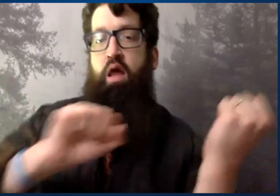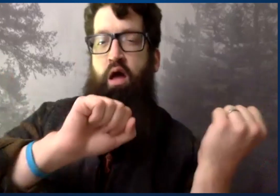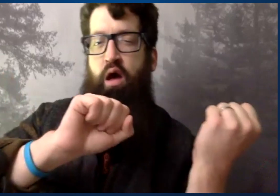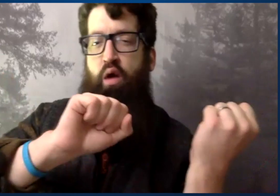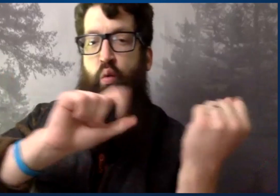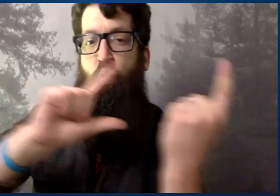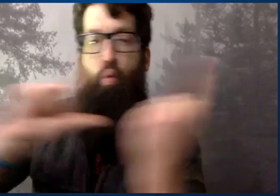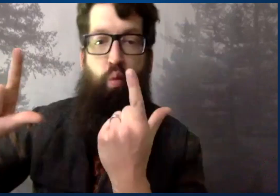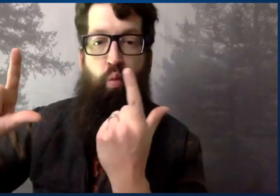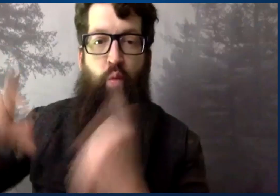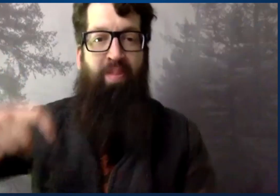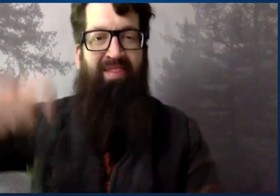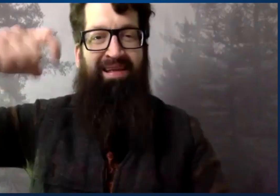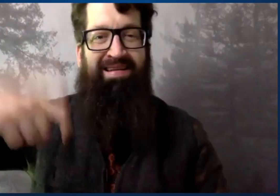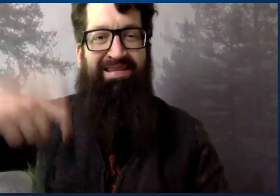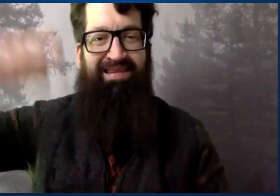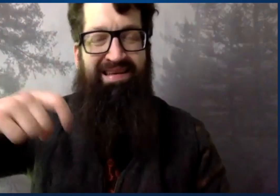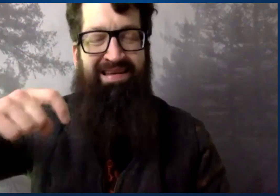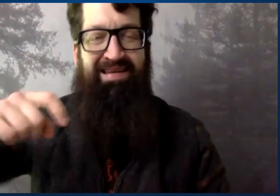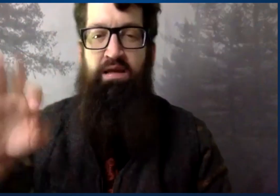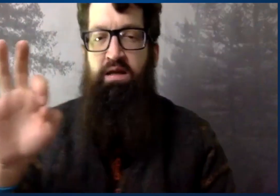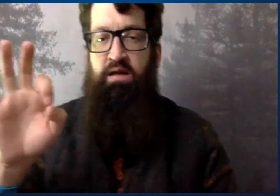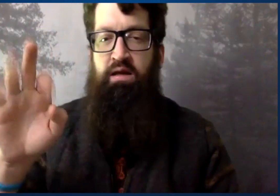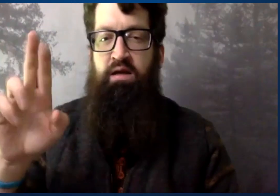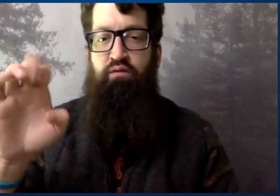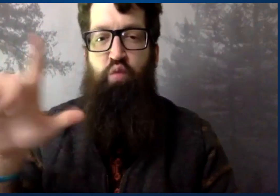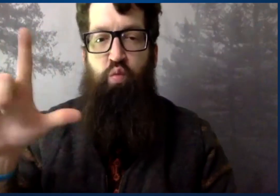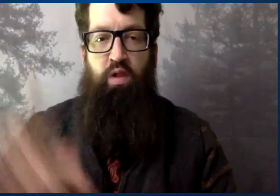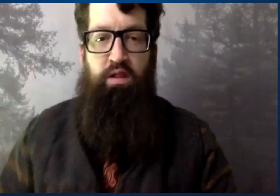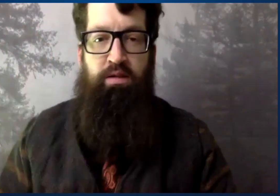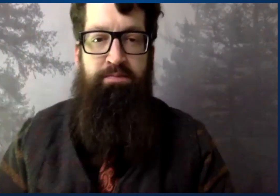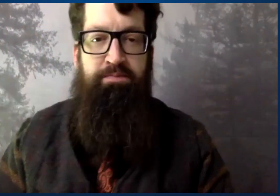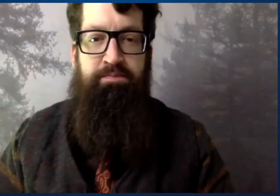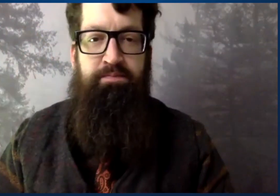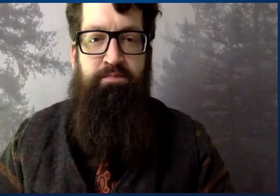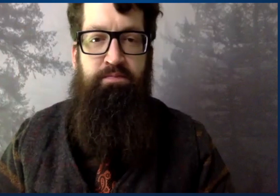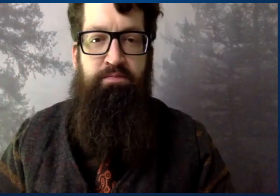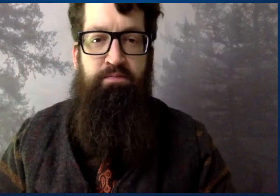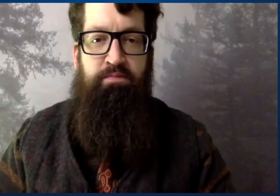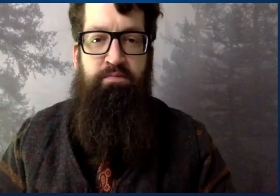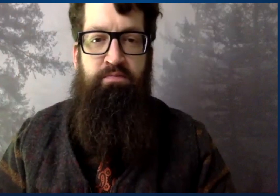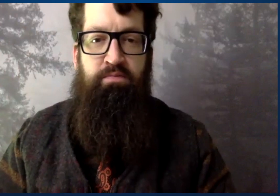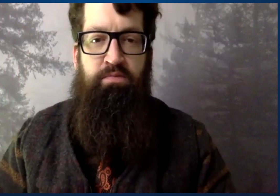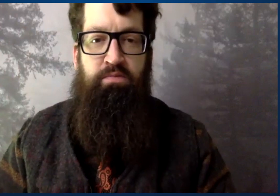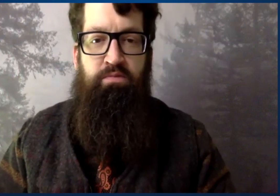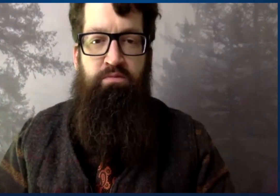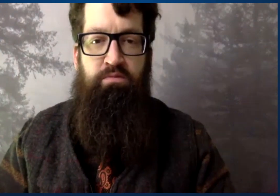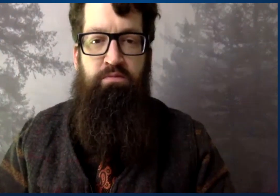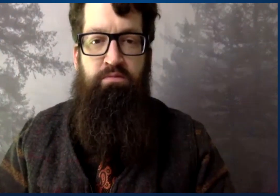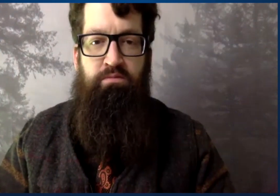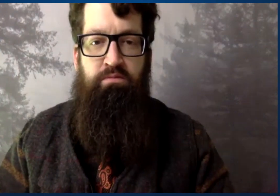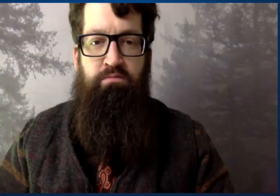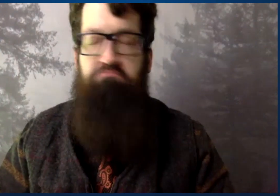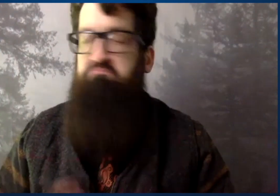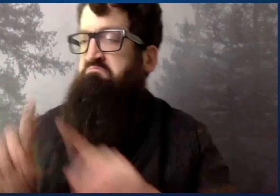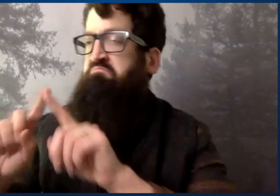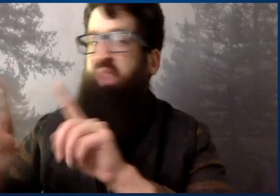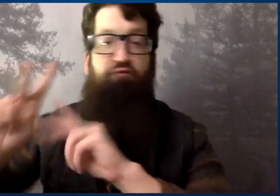However, everything, all of these need fuel.